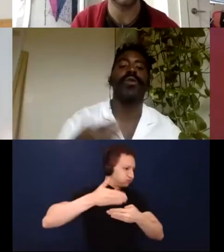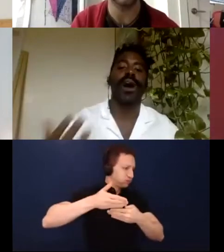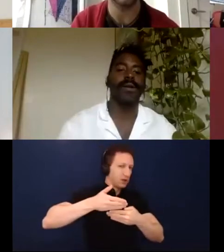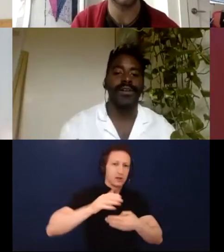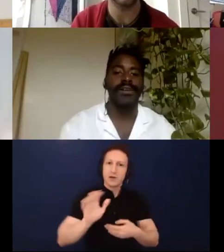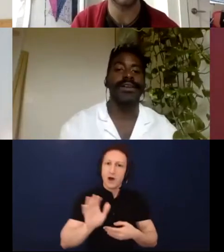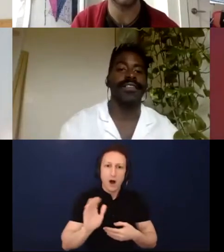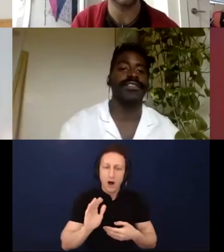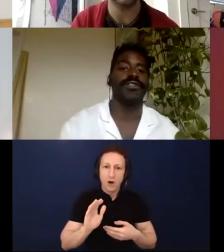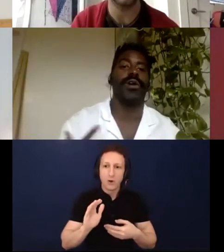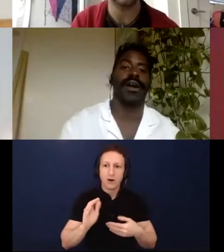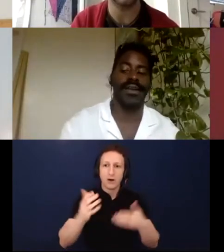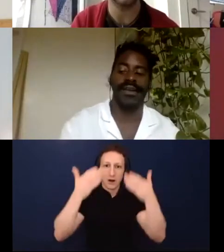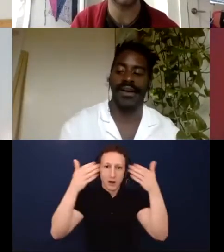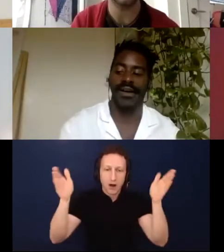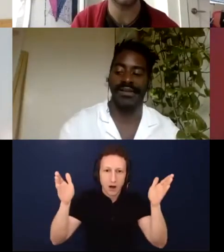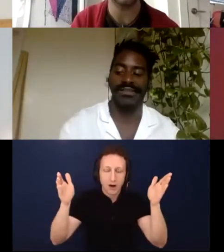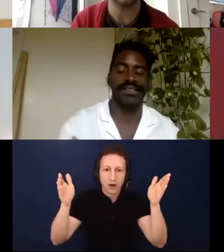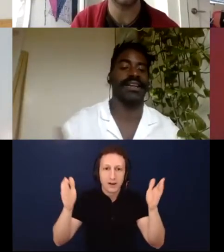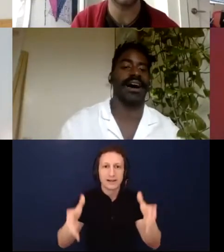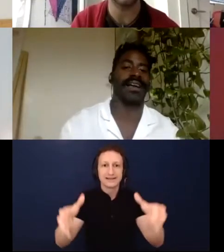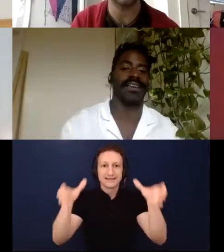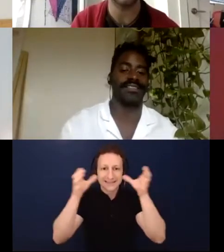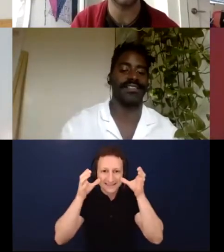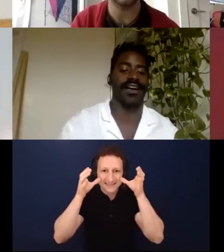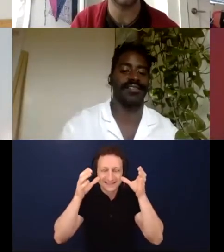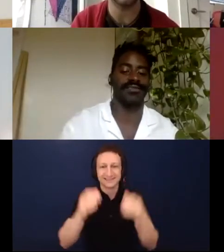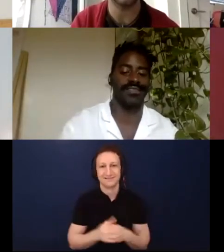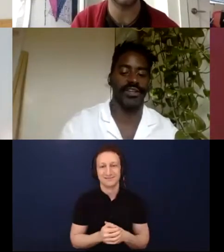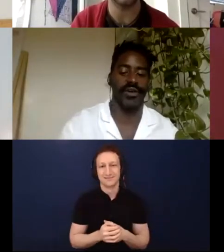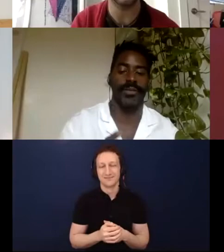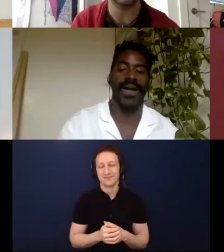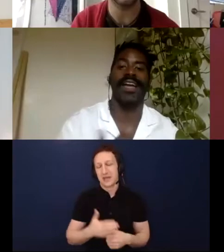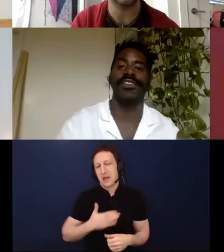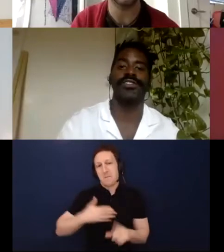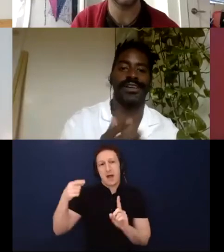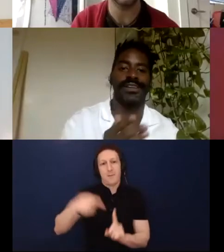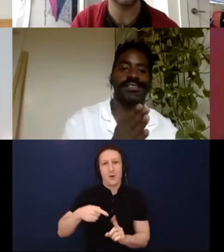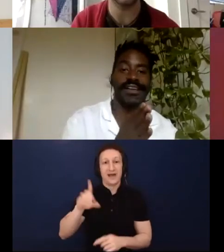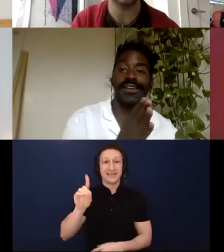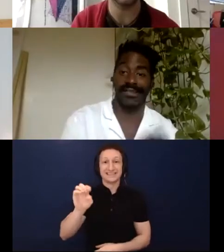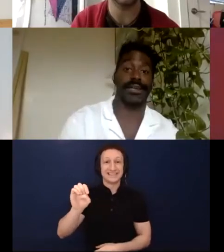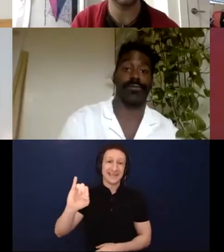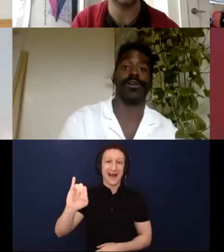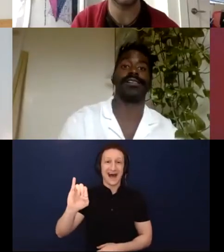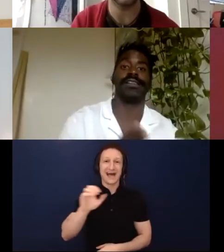welcoming, this is why DEI is not a package, but it's like step one: D,